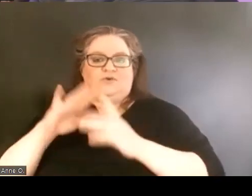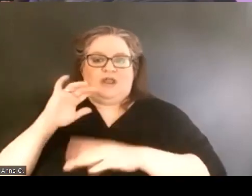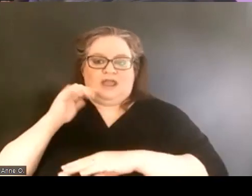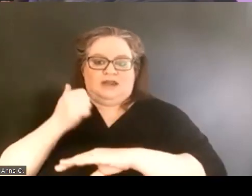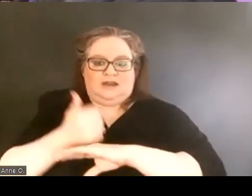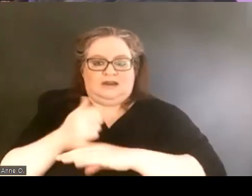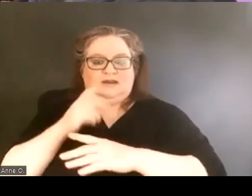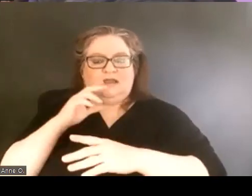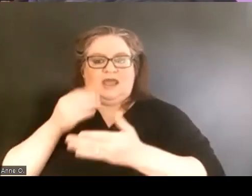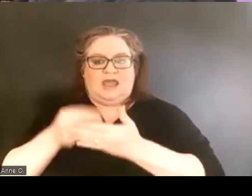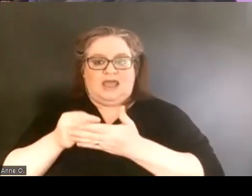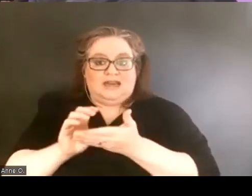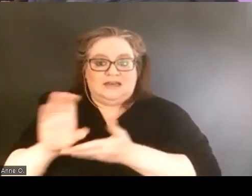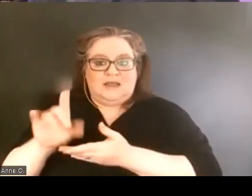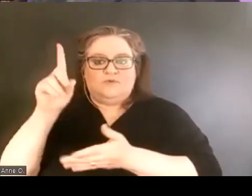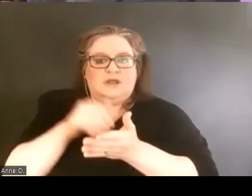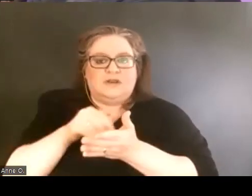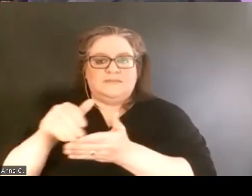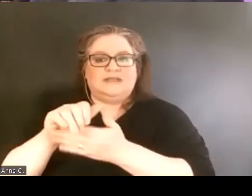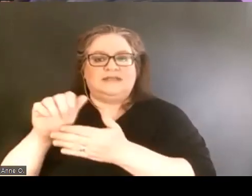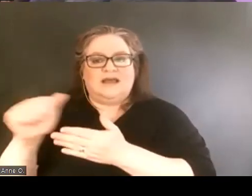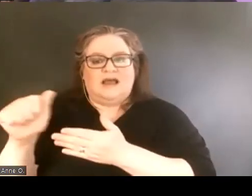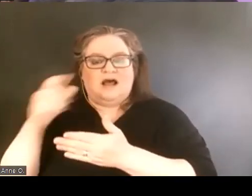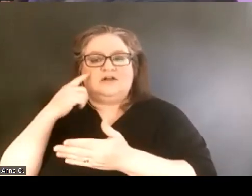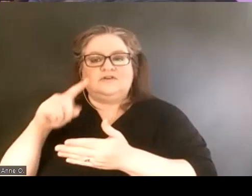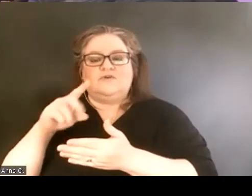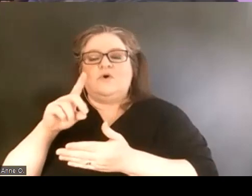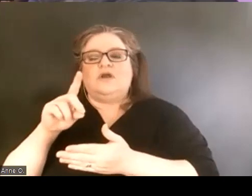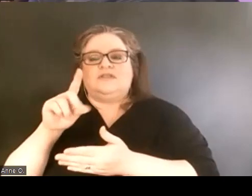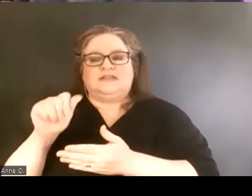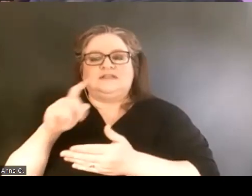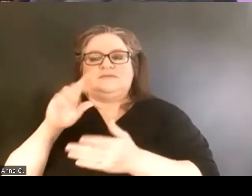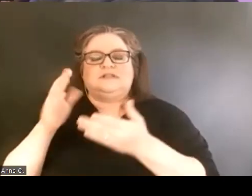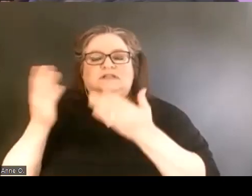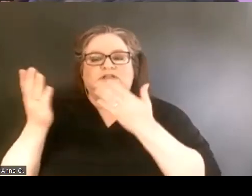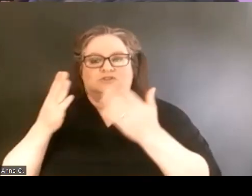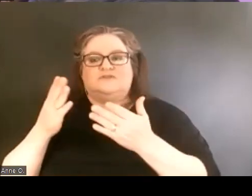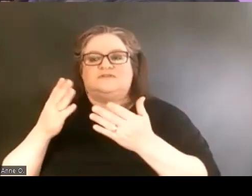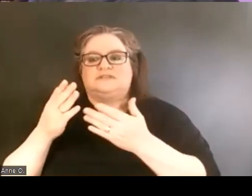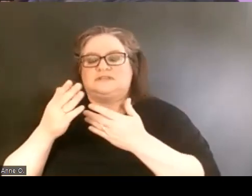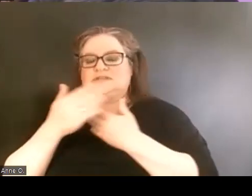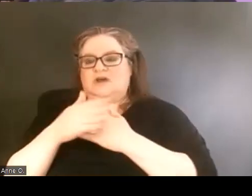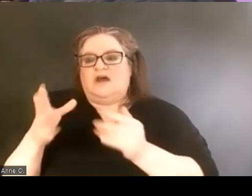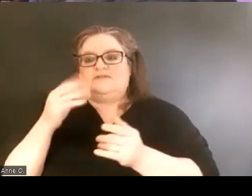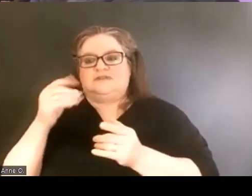for the Disability Services Office. And their sole goal of that endowment